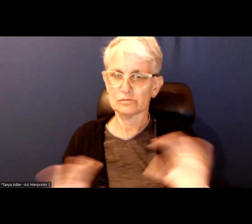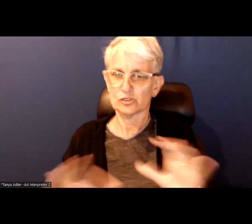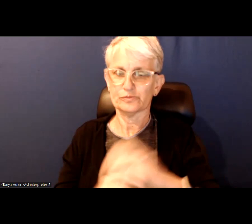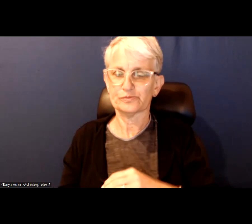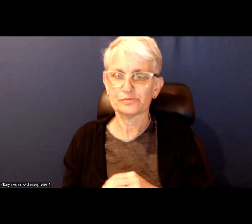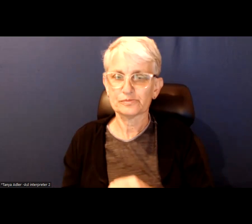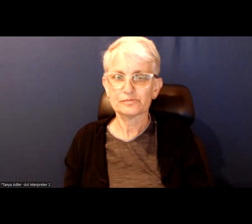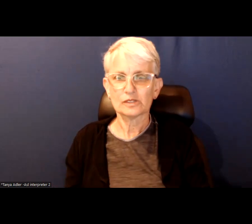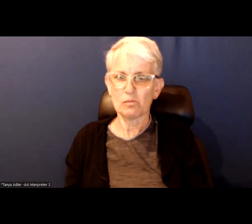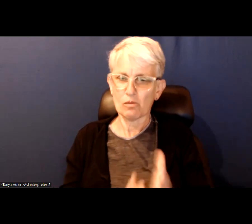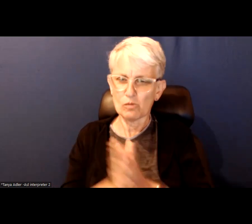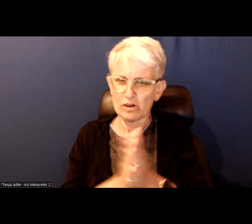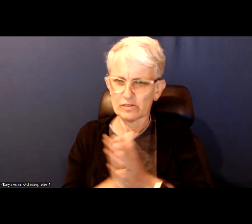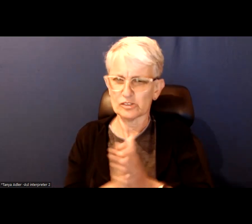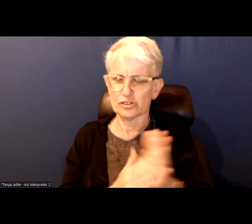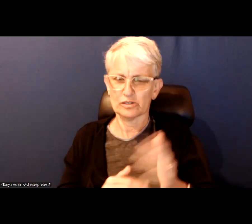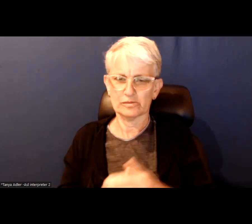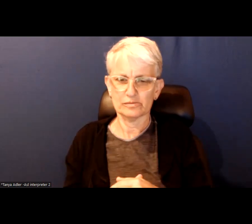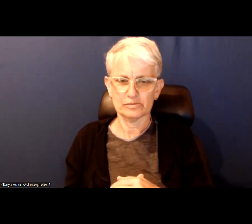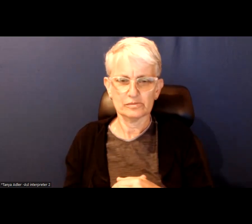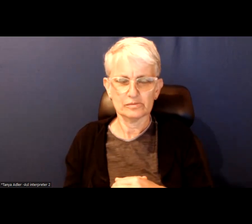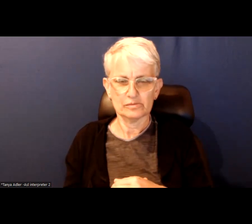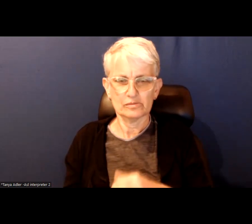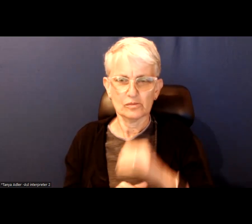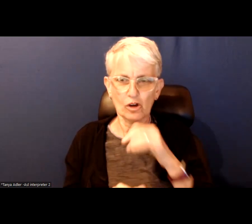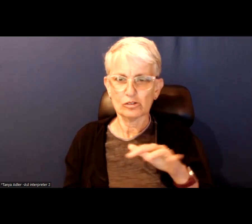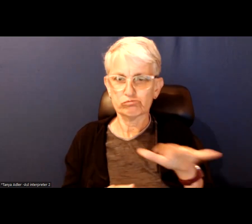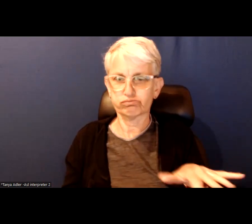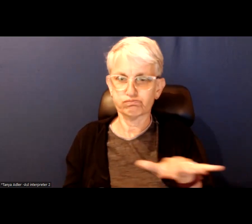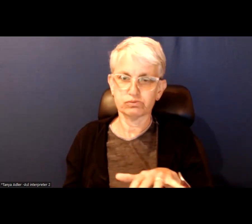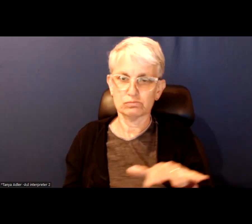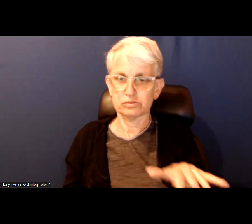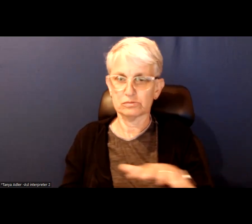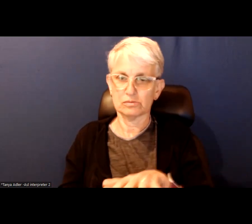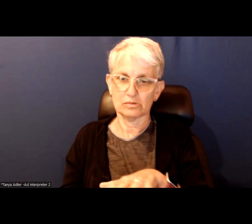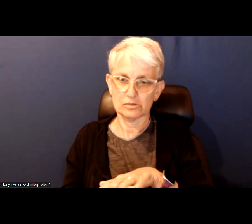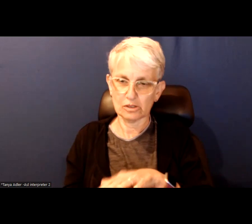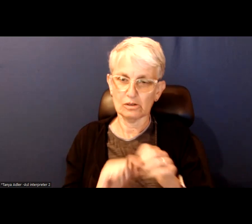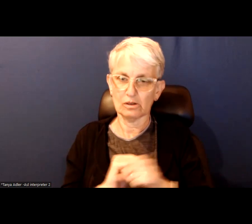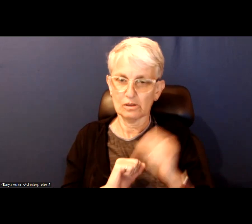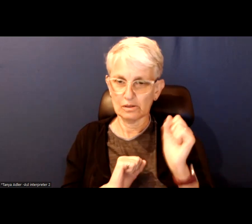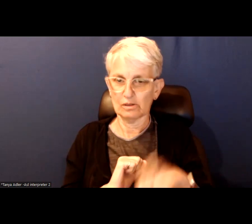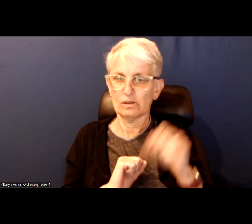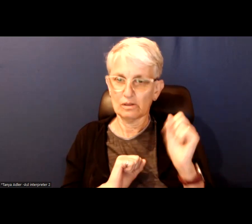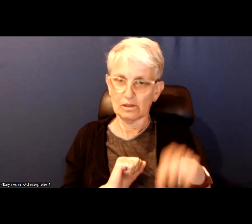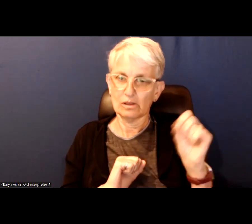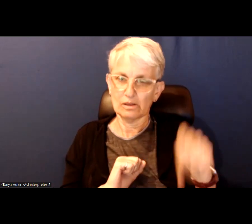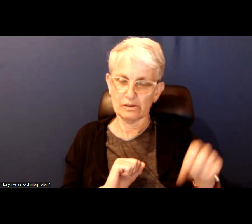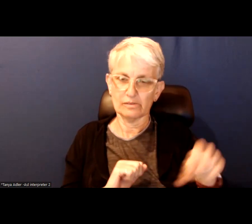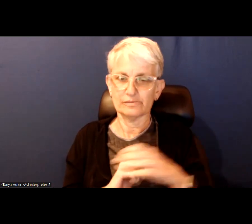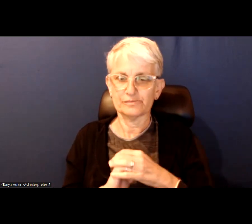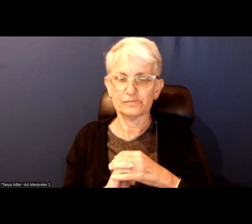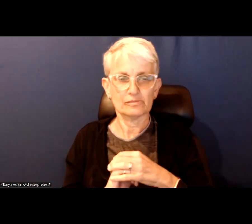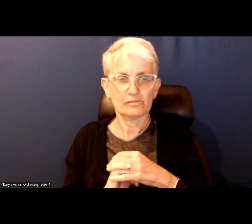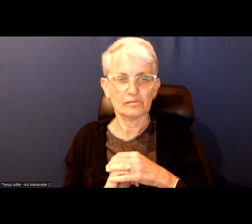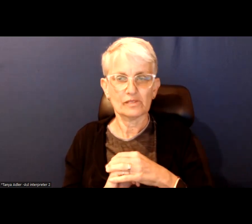for the mayor rather than the complacency and slow tiresome -- what we have seen so